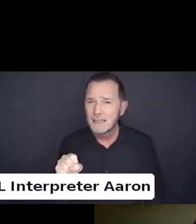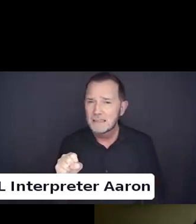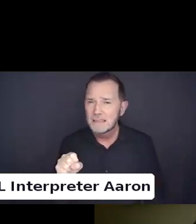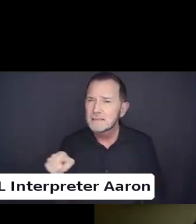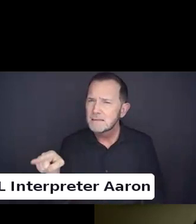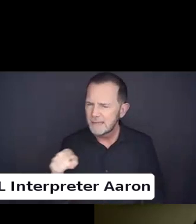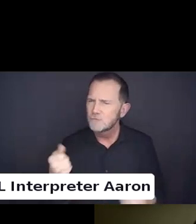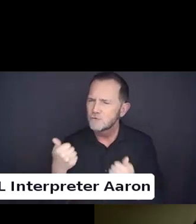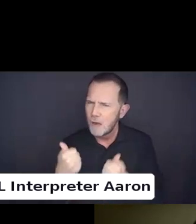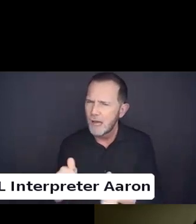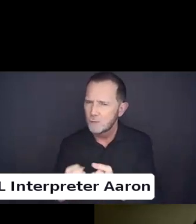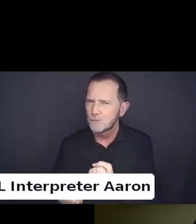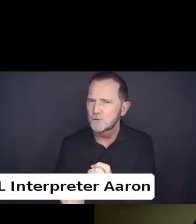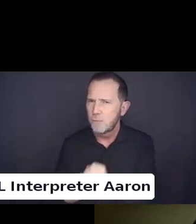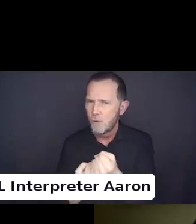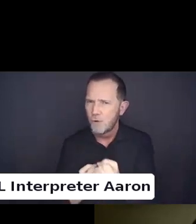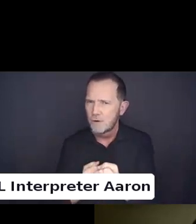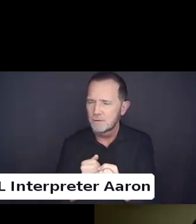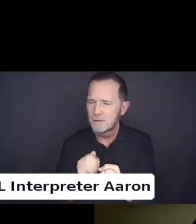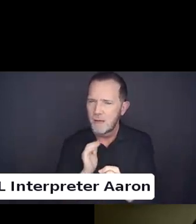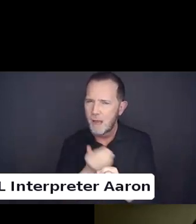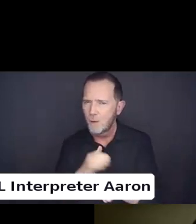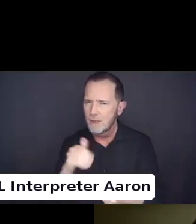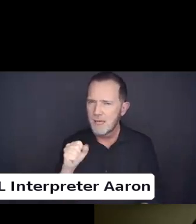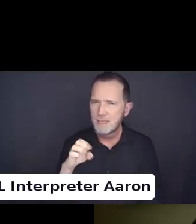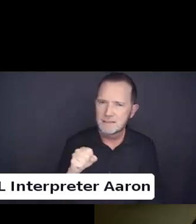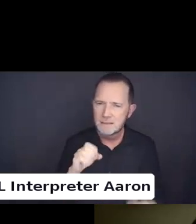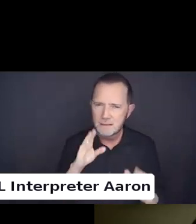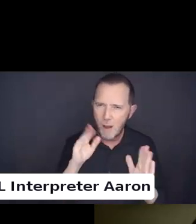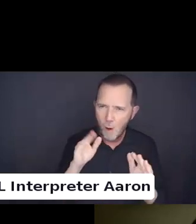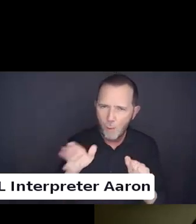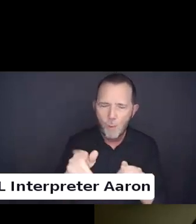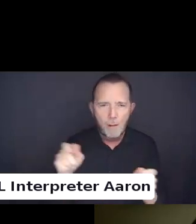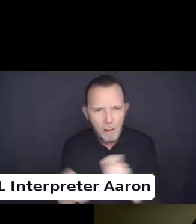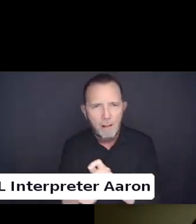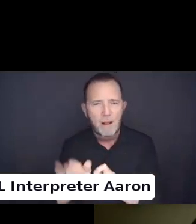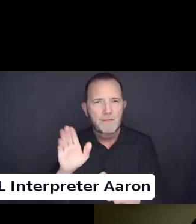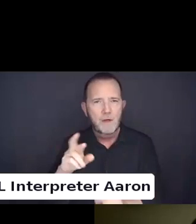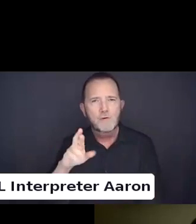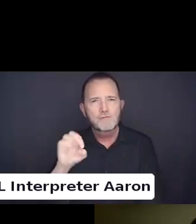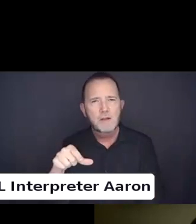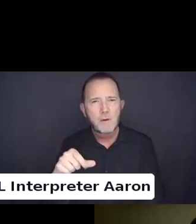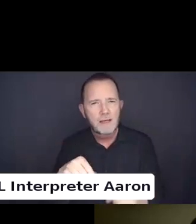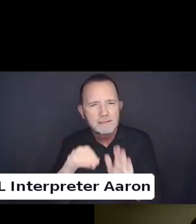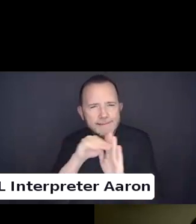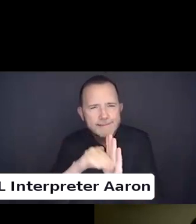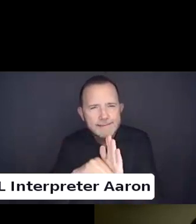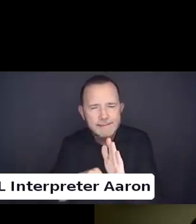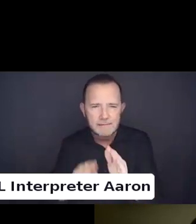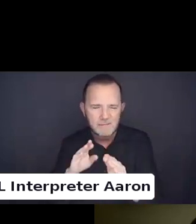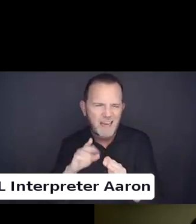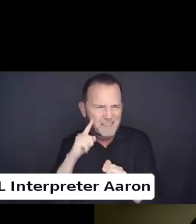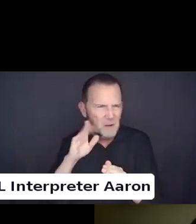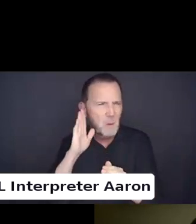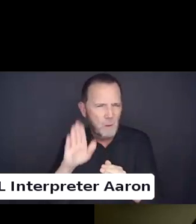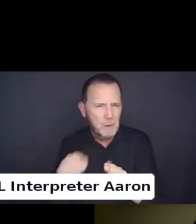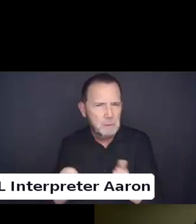and hopefully the new rights will come out soon.